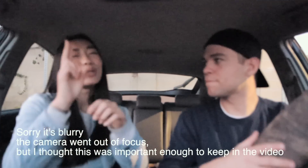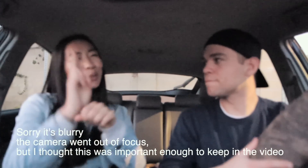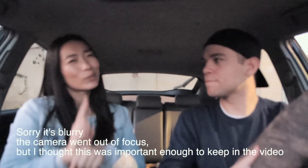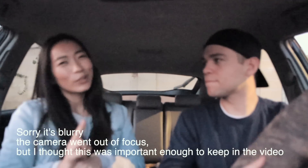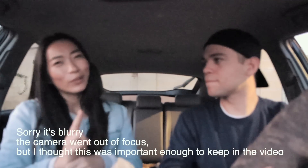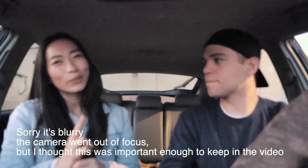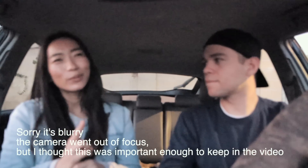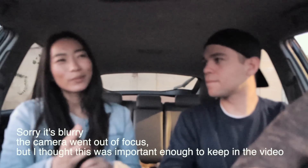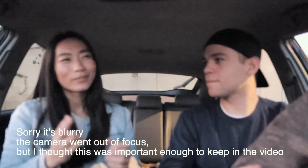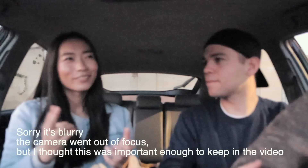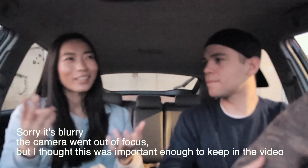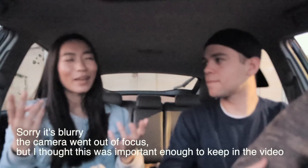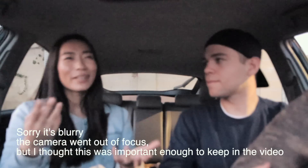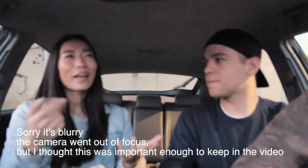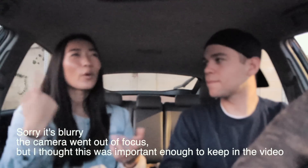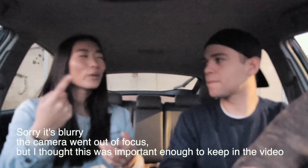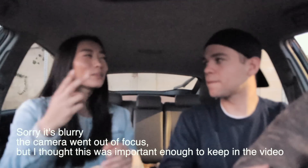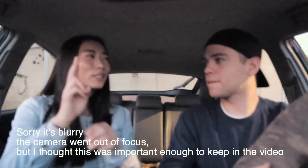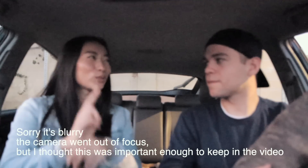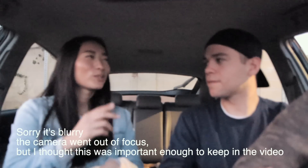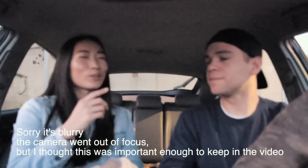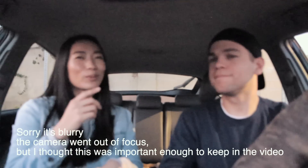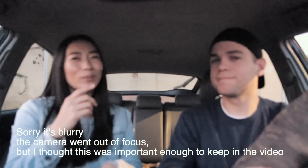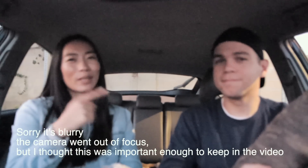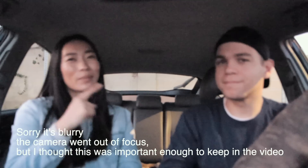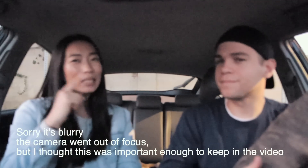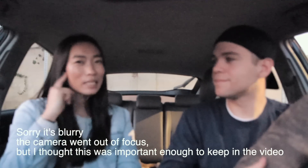to - I mean I've always been used to him